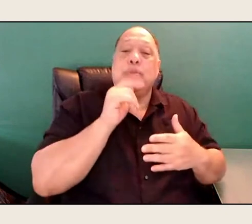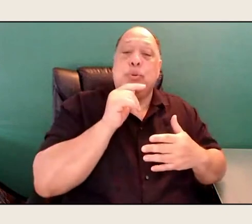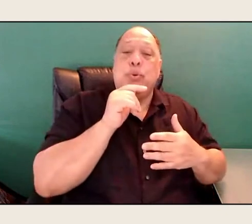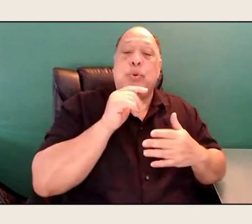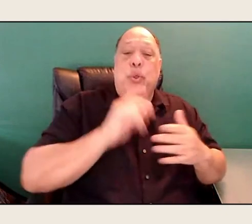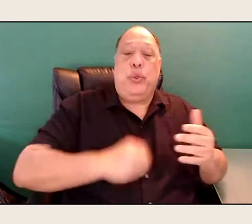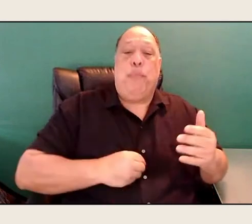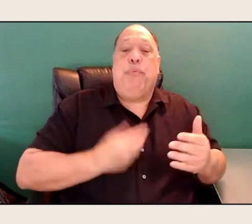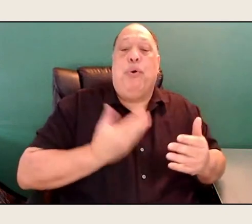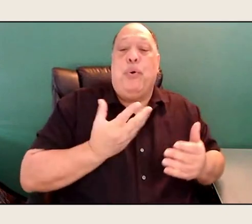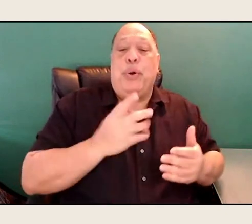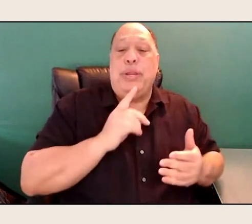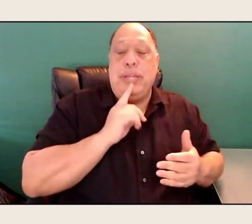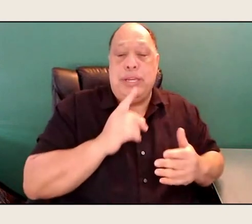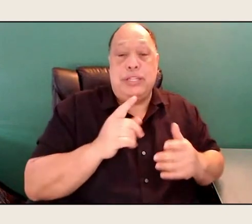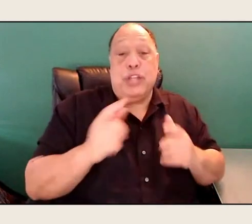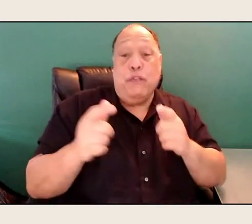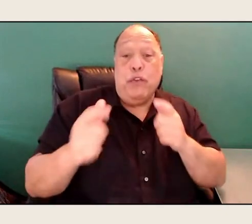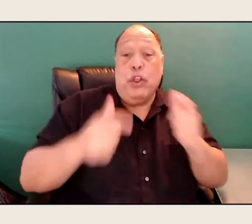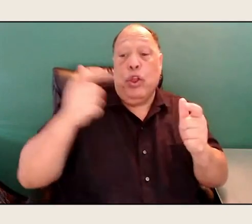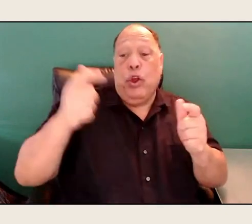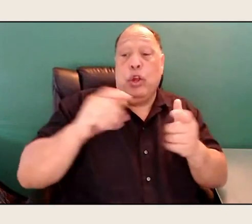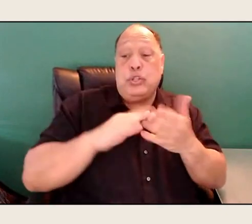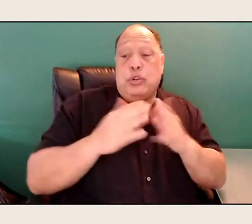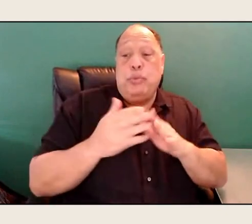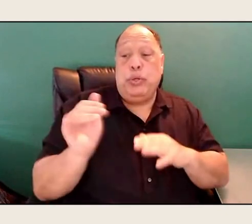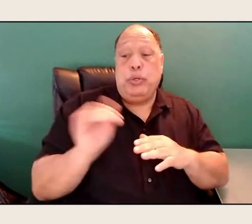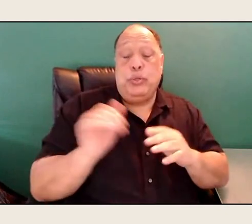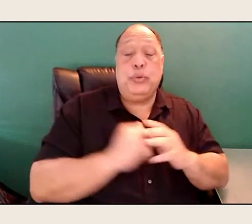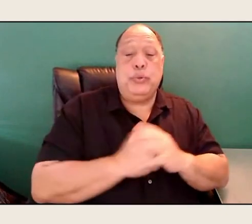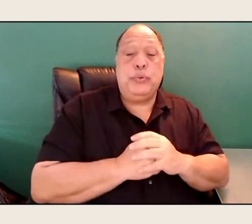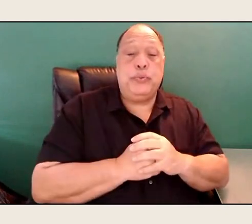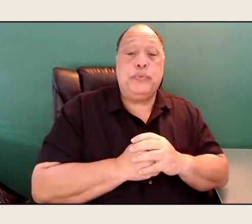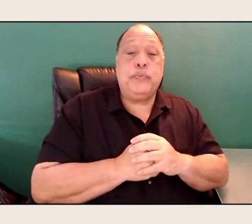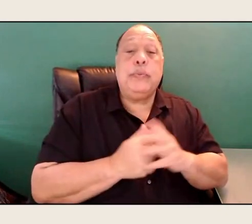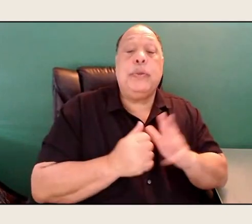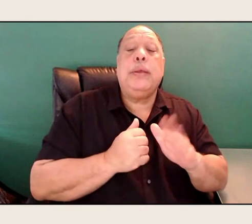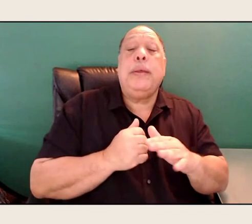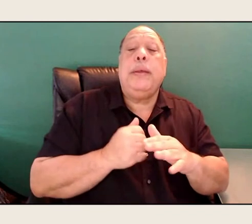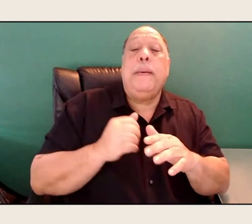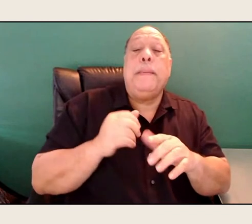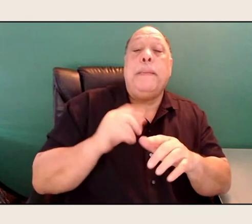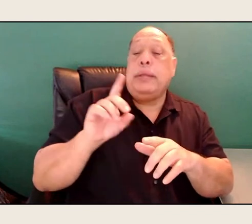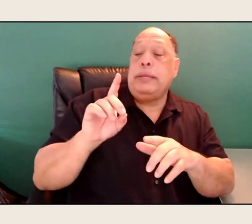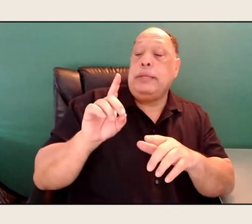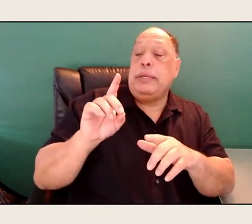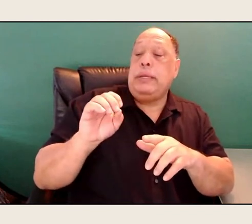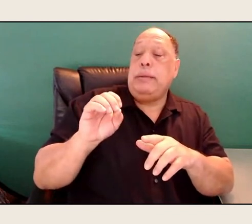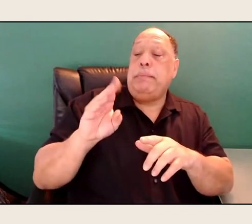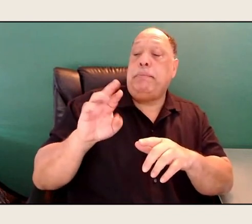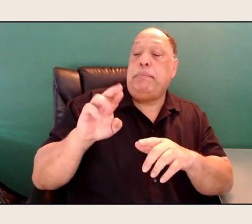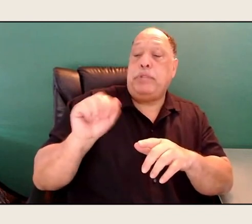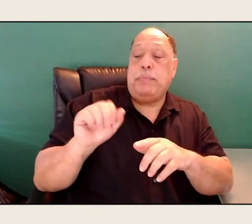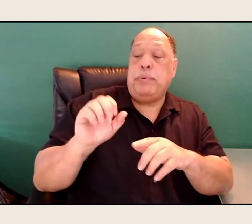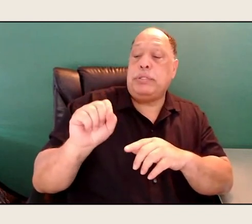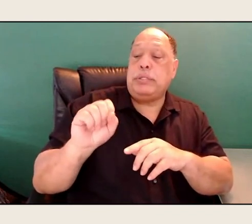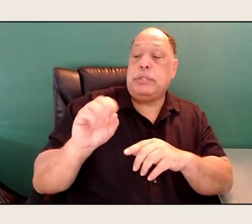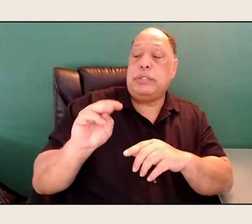for the larger community, too. Yeah. Here from Deborah Smith in Boise, Idaho.